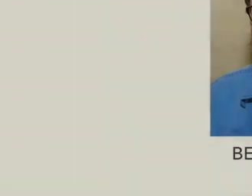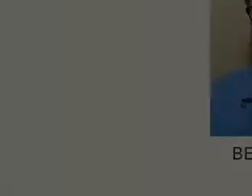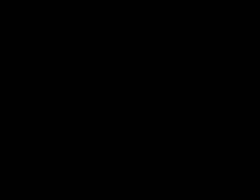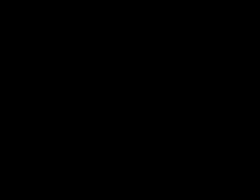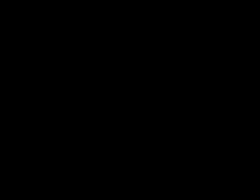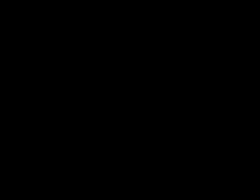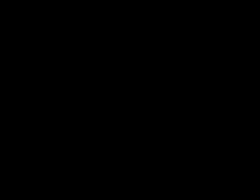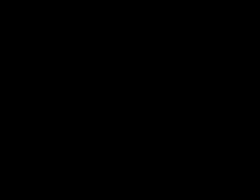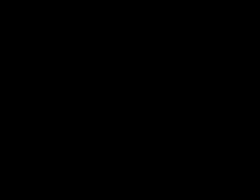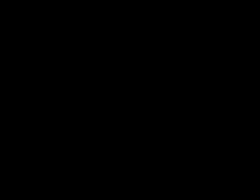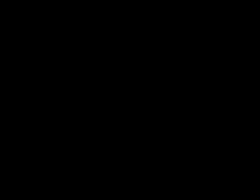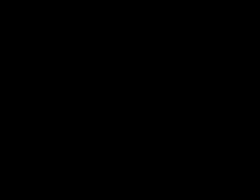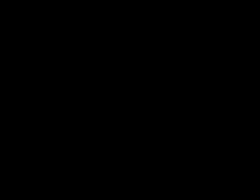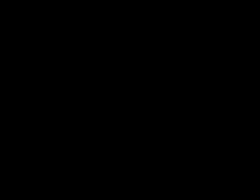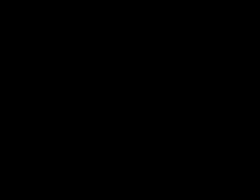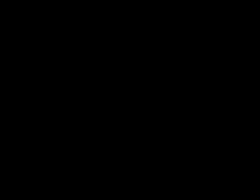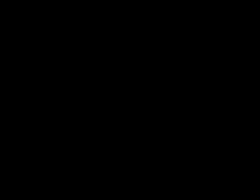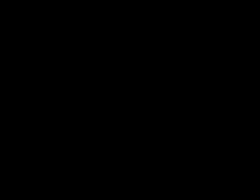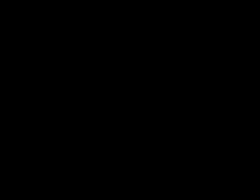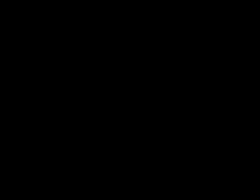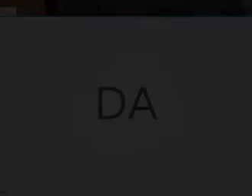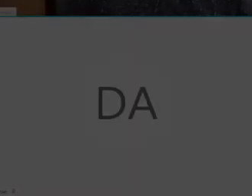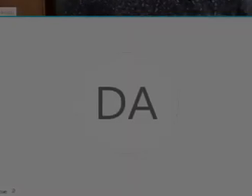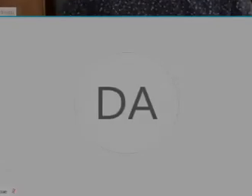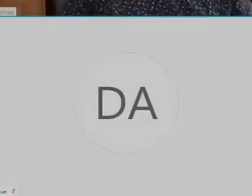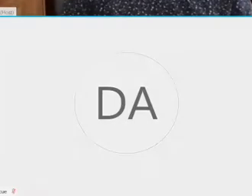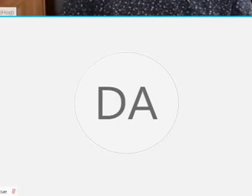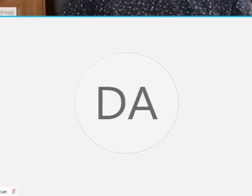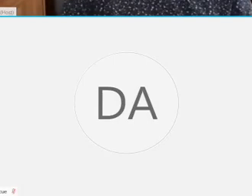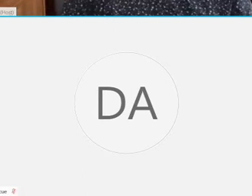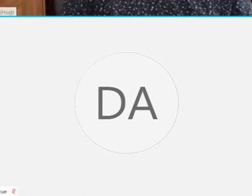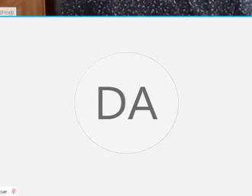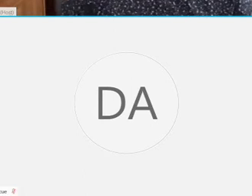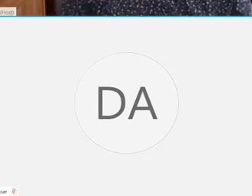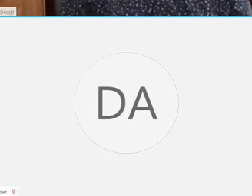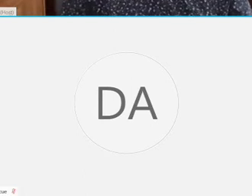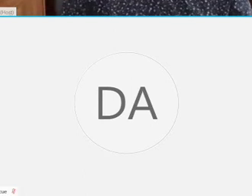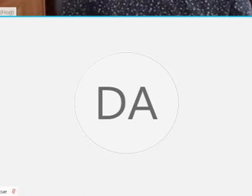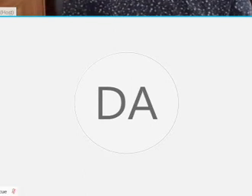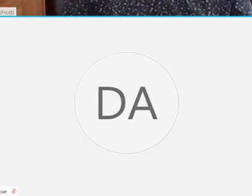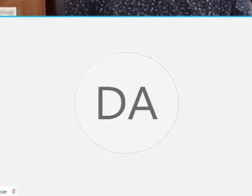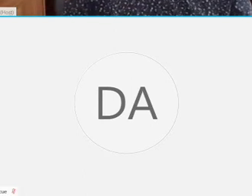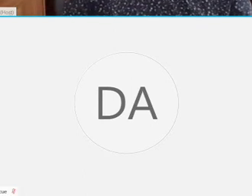Hey, Ben. How are you? Good. How are you?